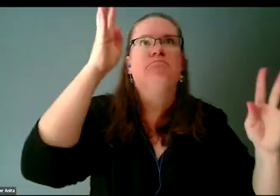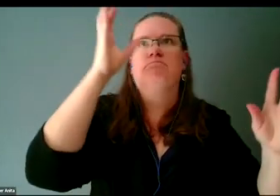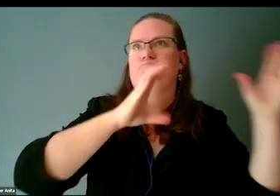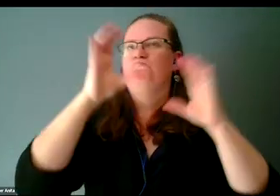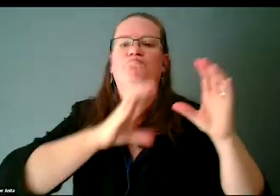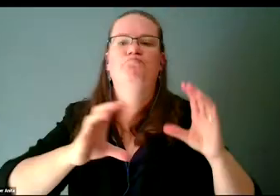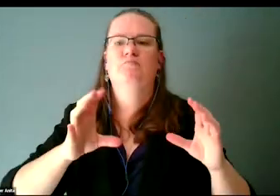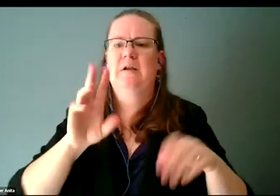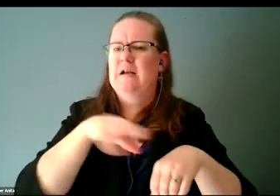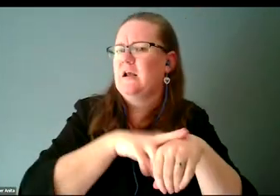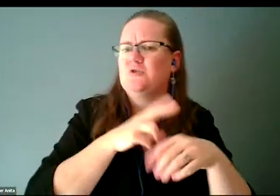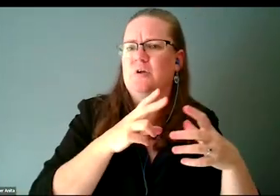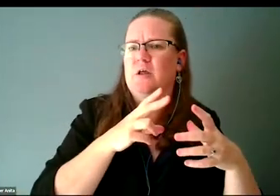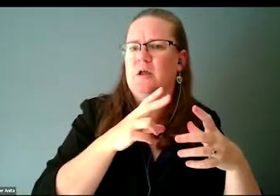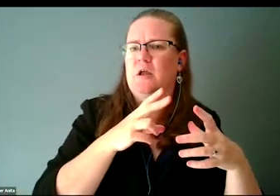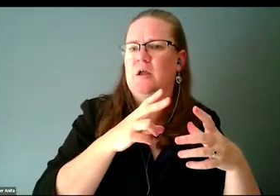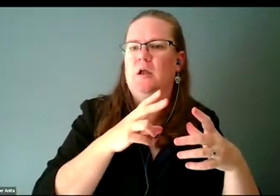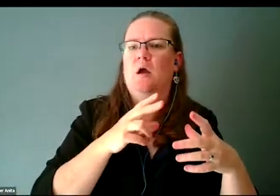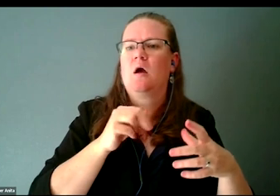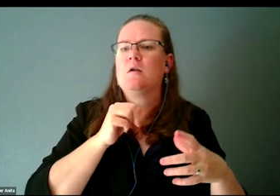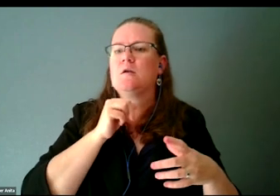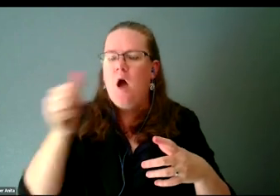are not literally running STEM?